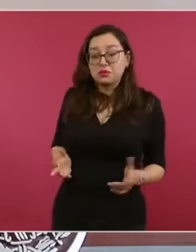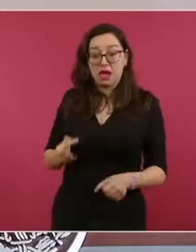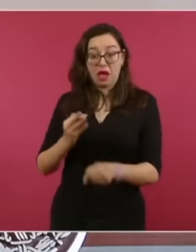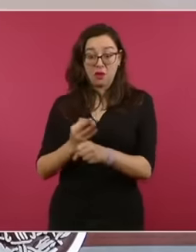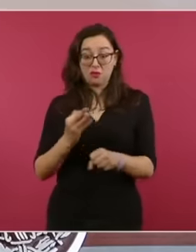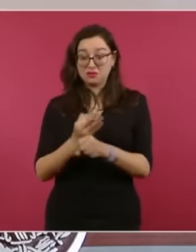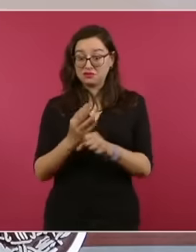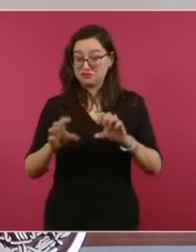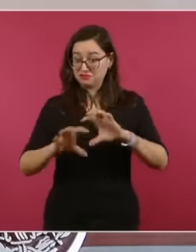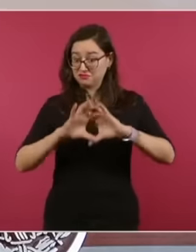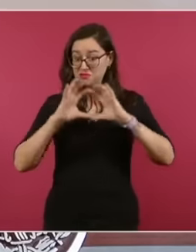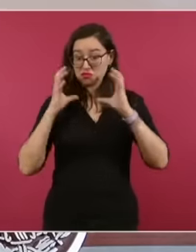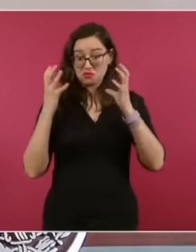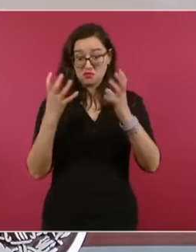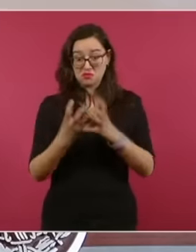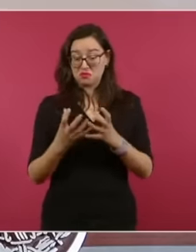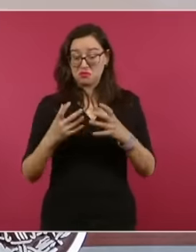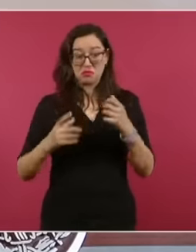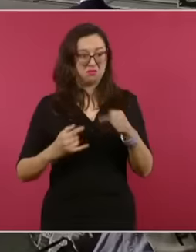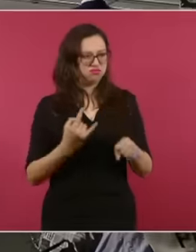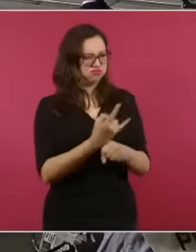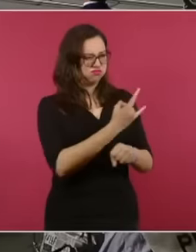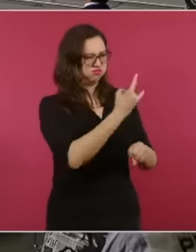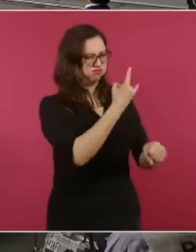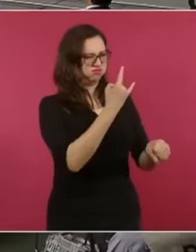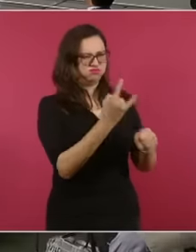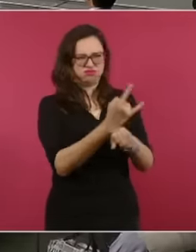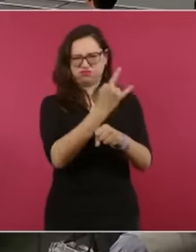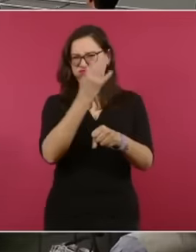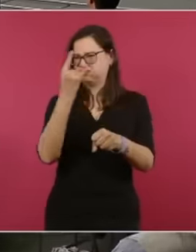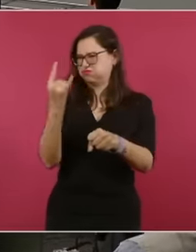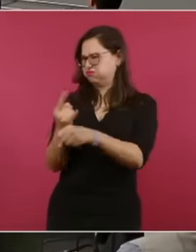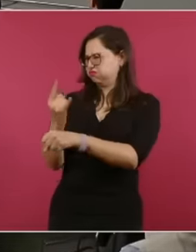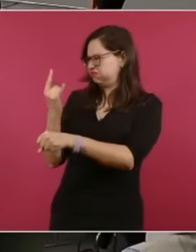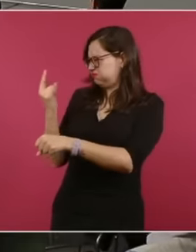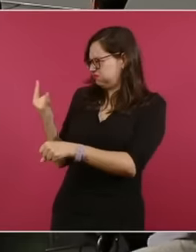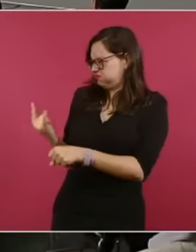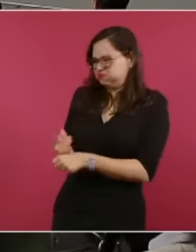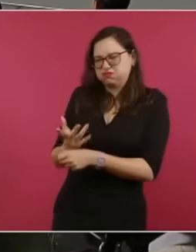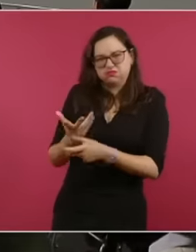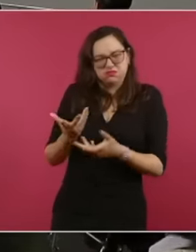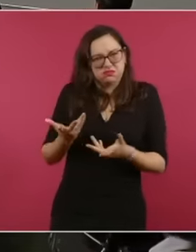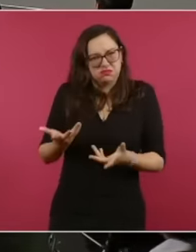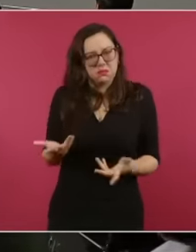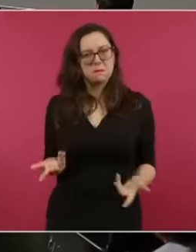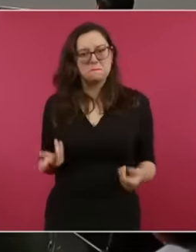the world that affect not only diplomats but the civilian population. So we